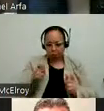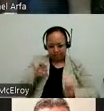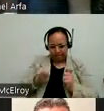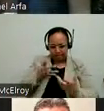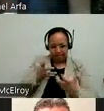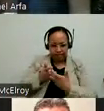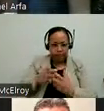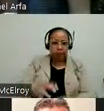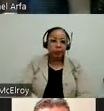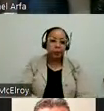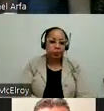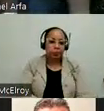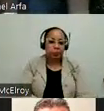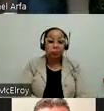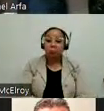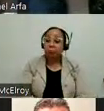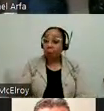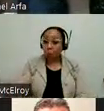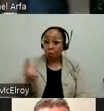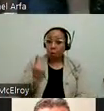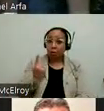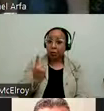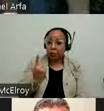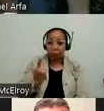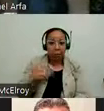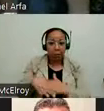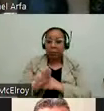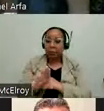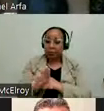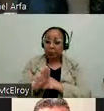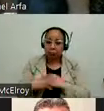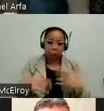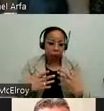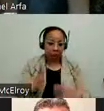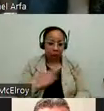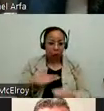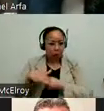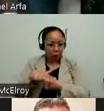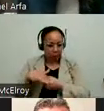that. We also will talk to walk-ins who can come into either of our